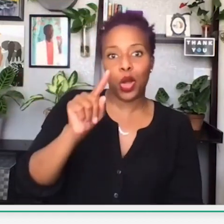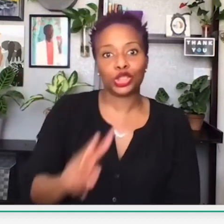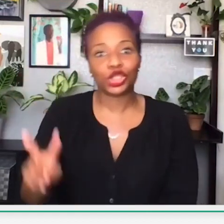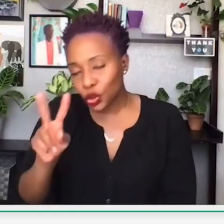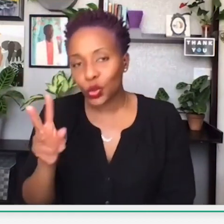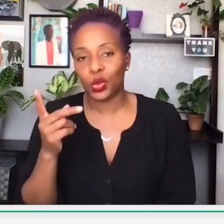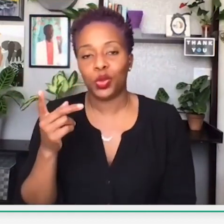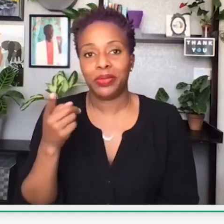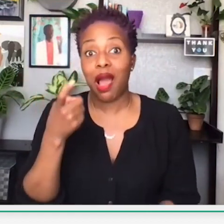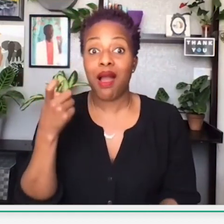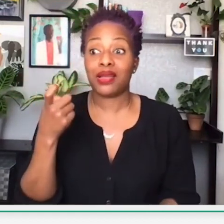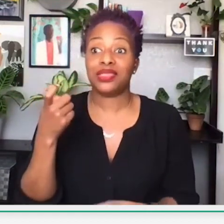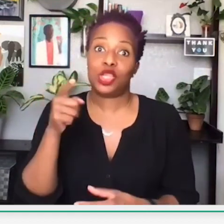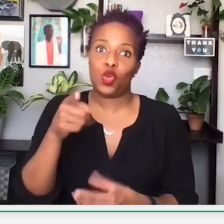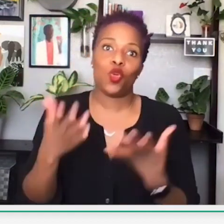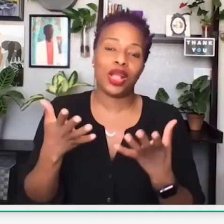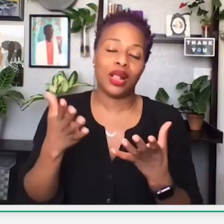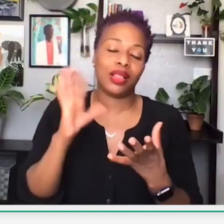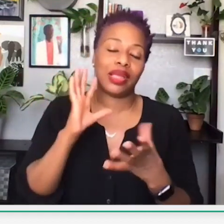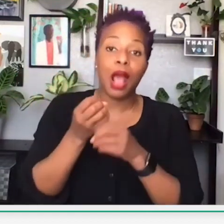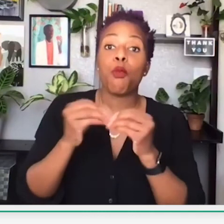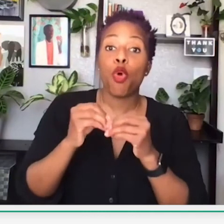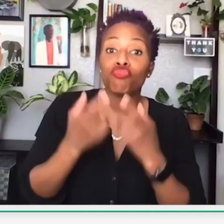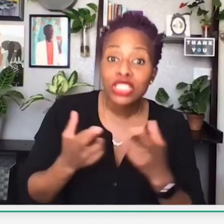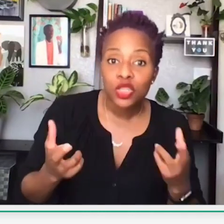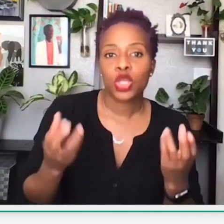are considering starting your own establishment,